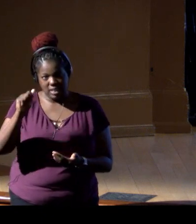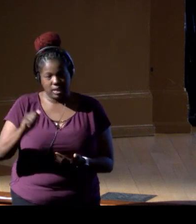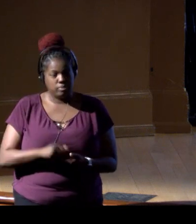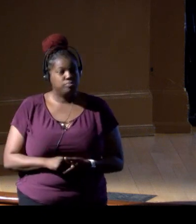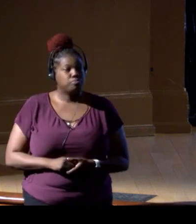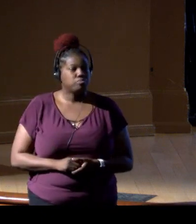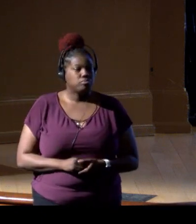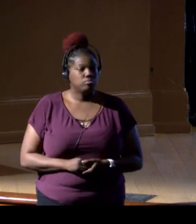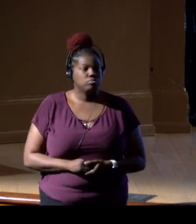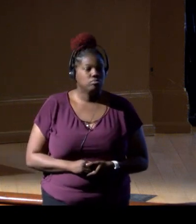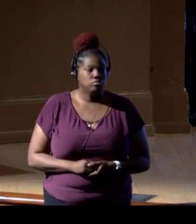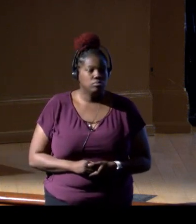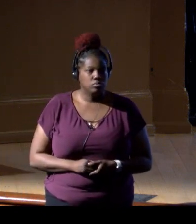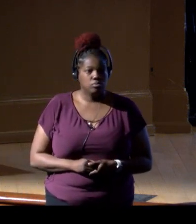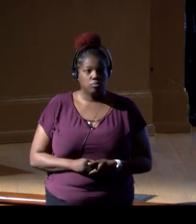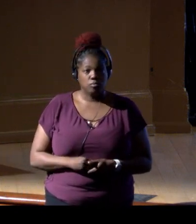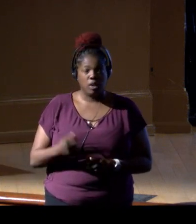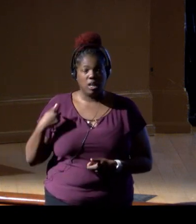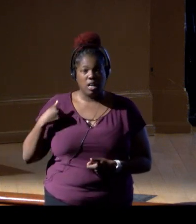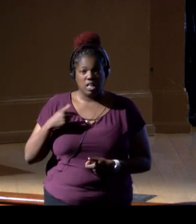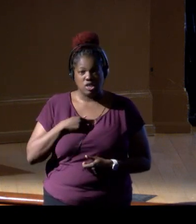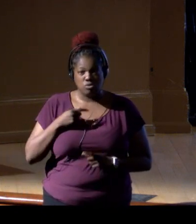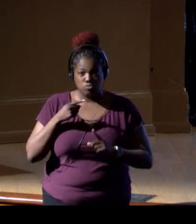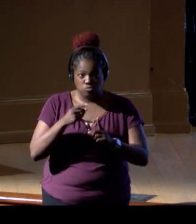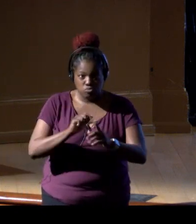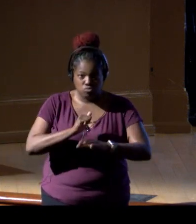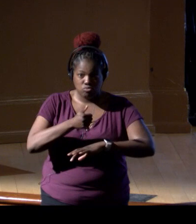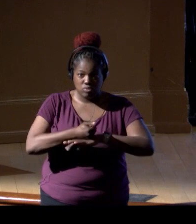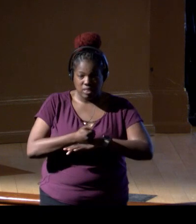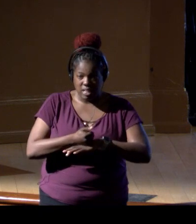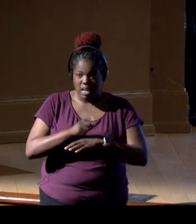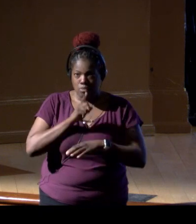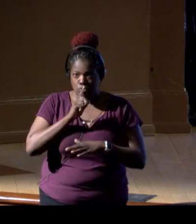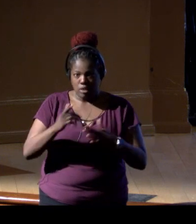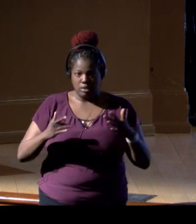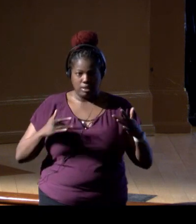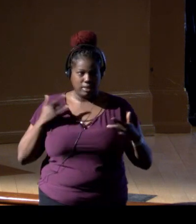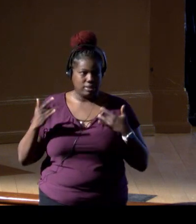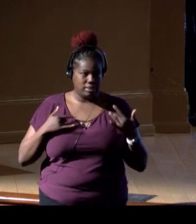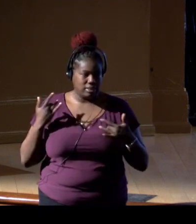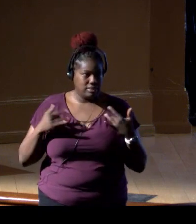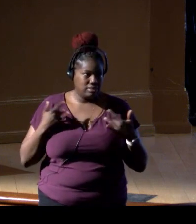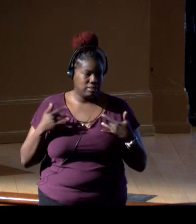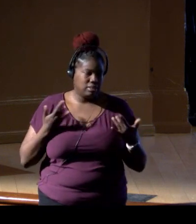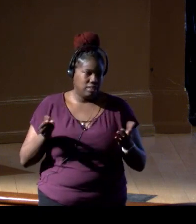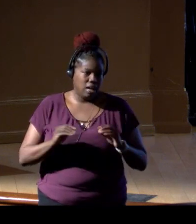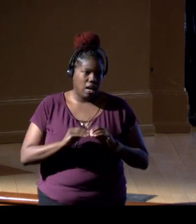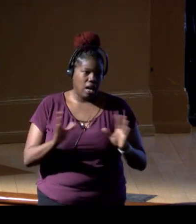So I think as we move toward implementation, I'm really excited. Obviously, as we got the strategy,